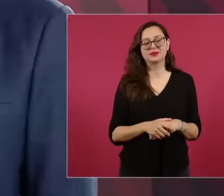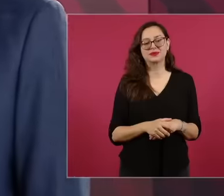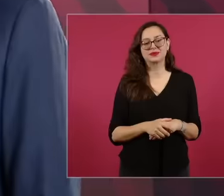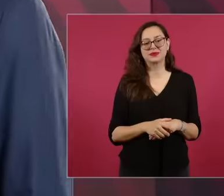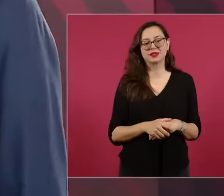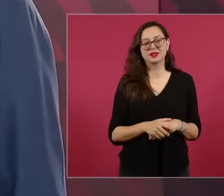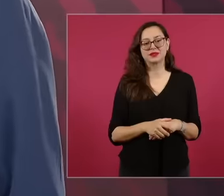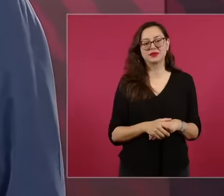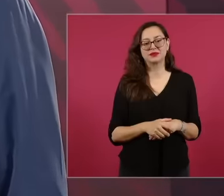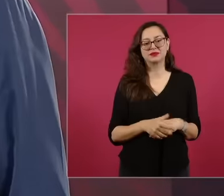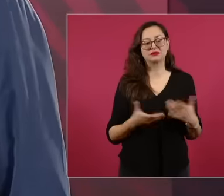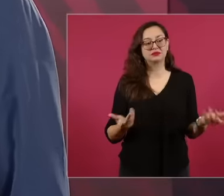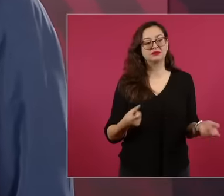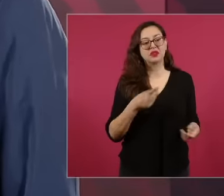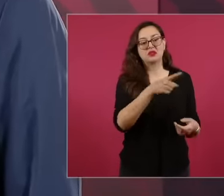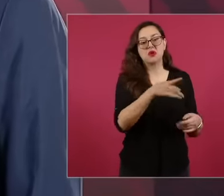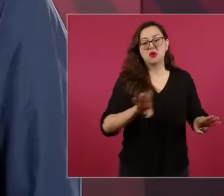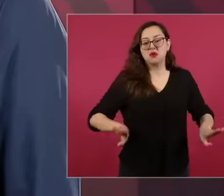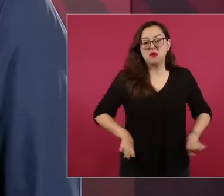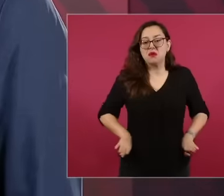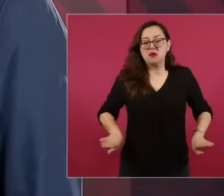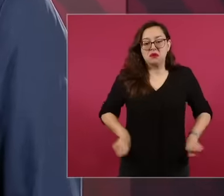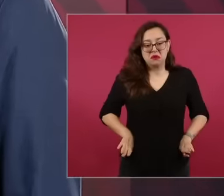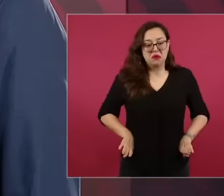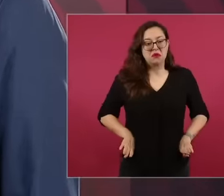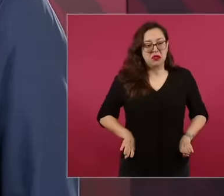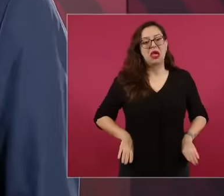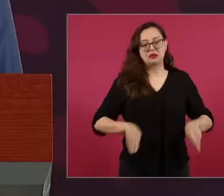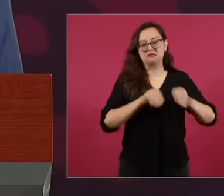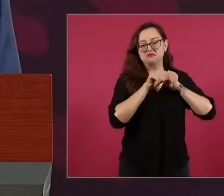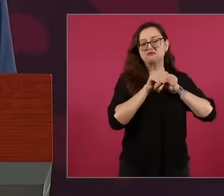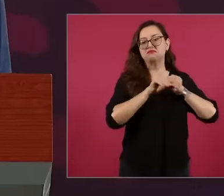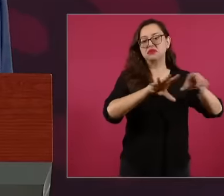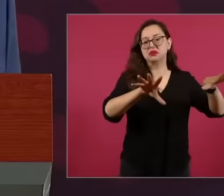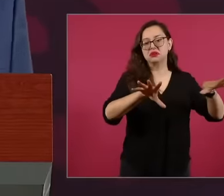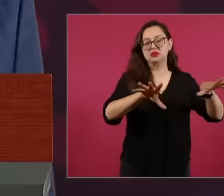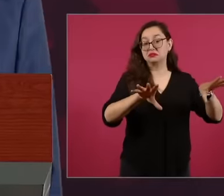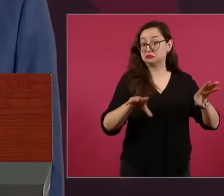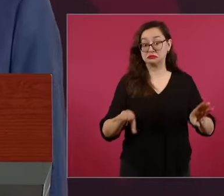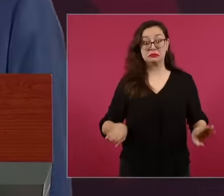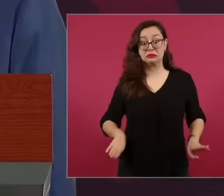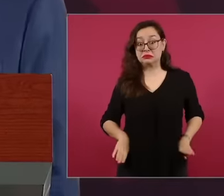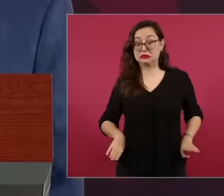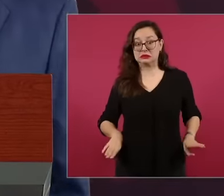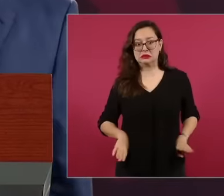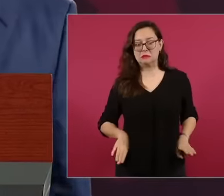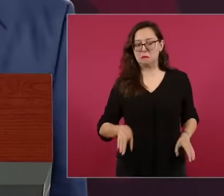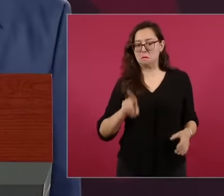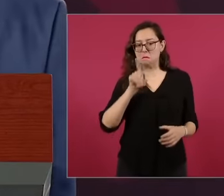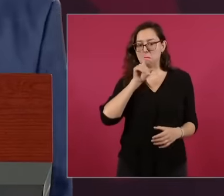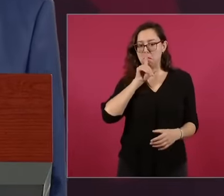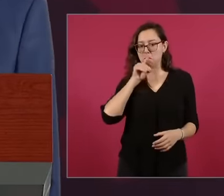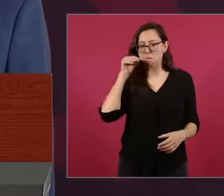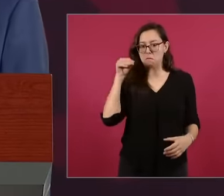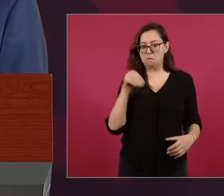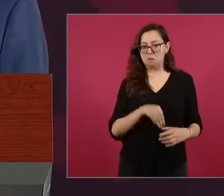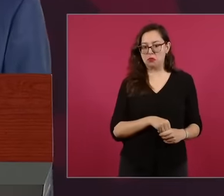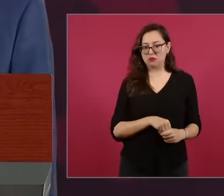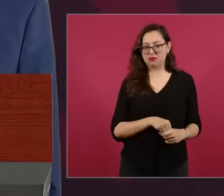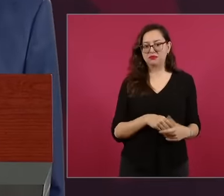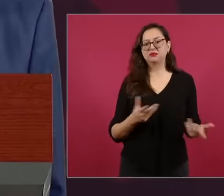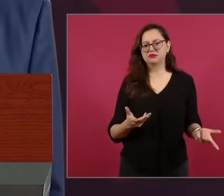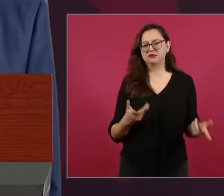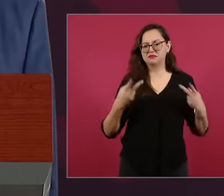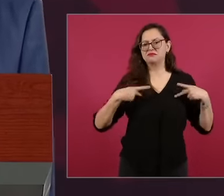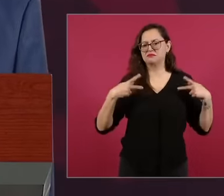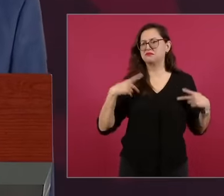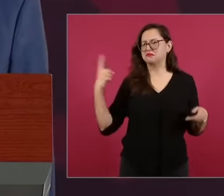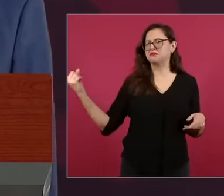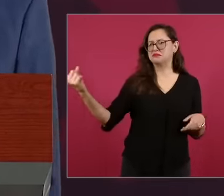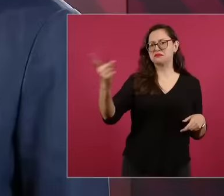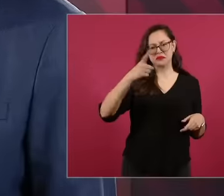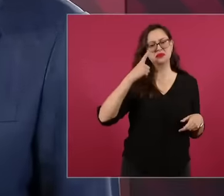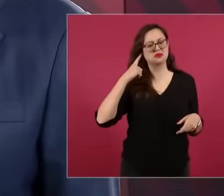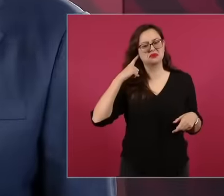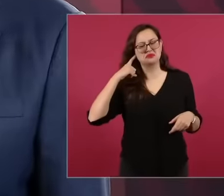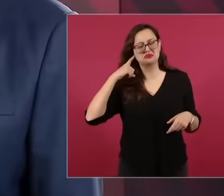known What suits them is that it is very common to hear it in the town for